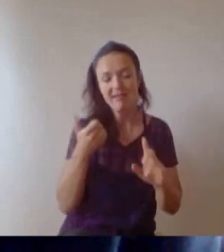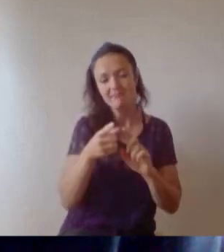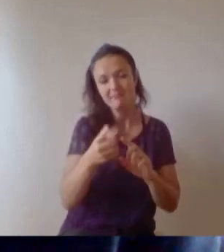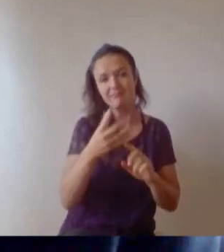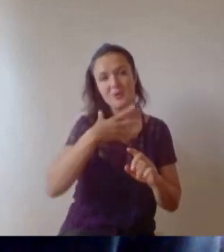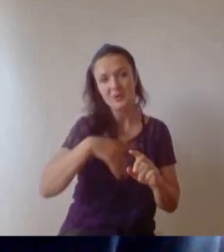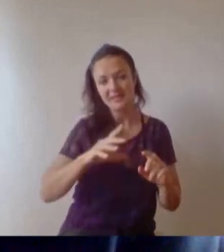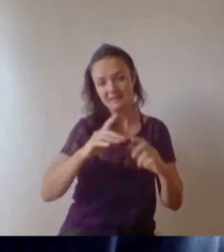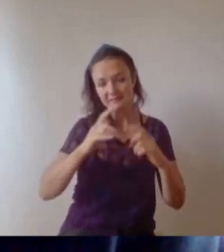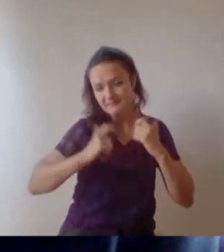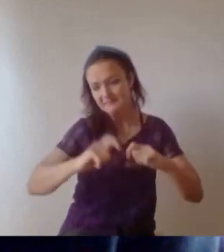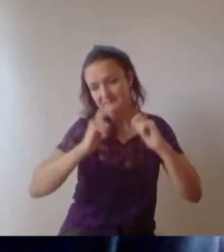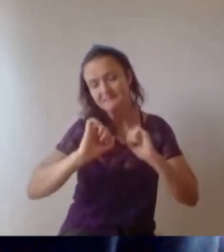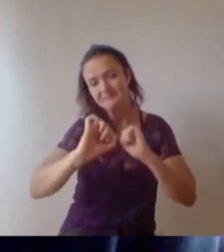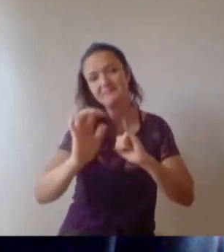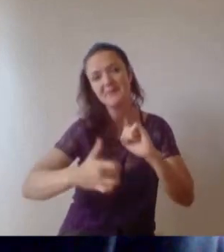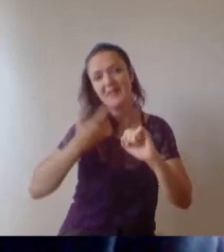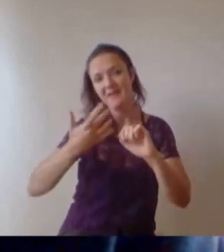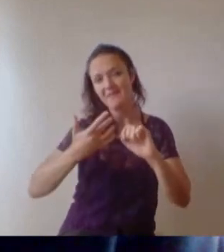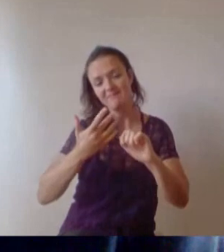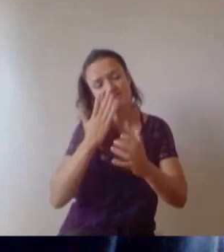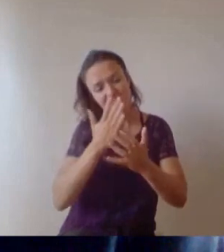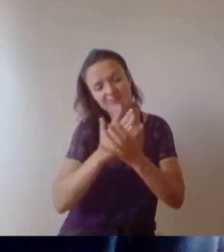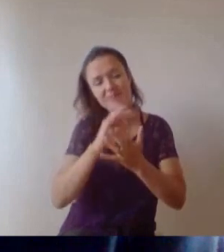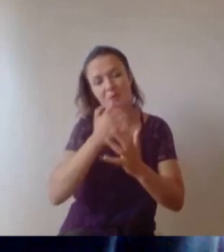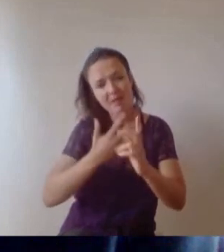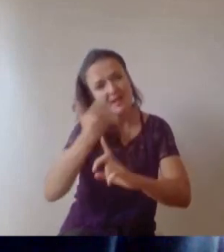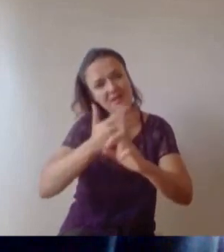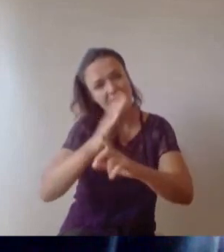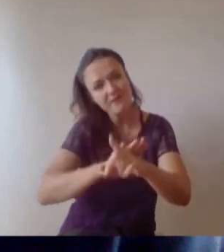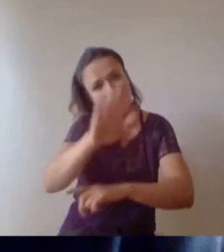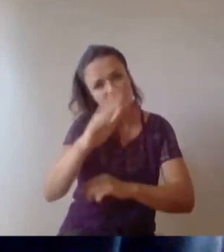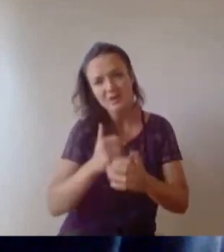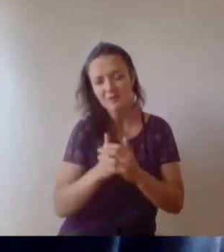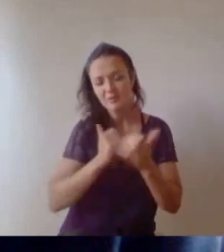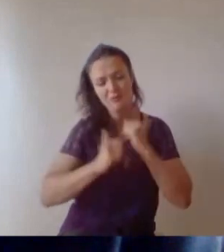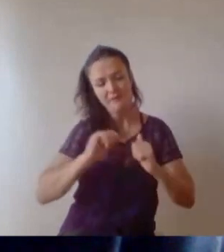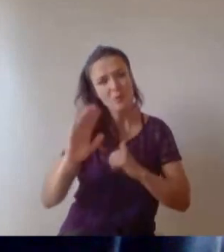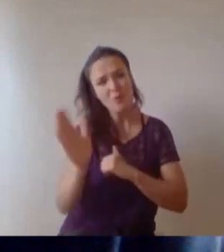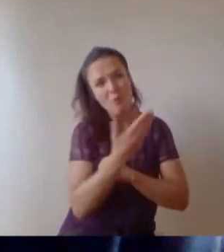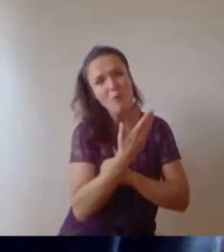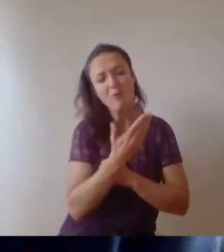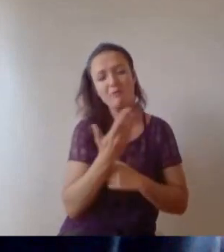things and extremely proud of you all, especially under the circumstances of this year. From all of us at the University of Bristol,